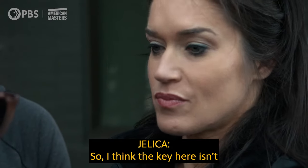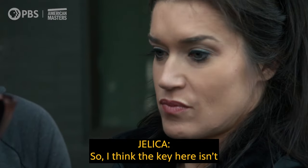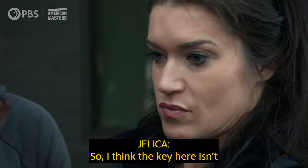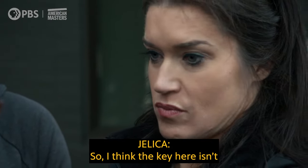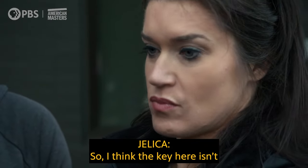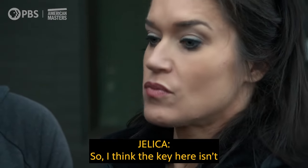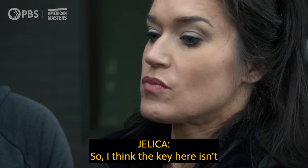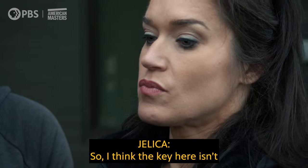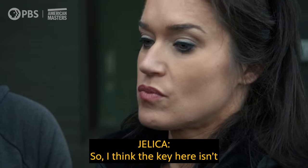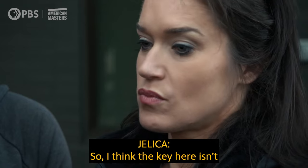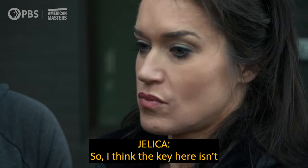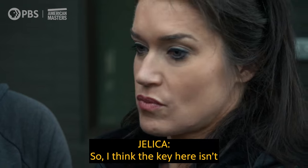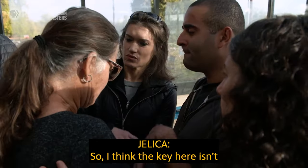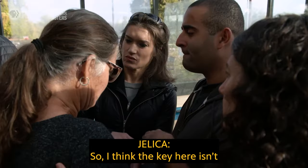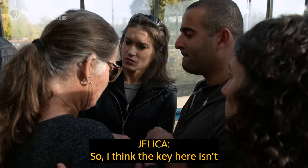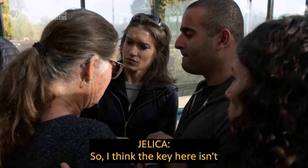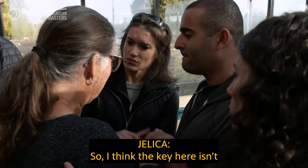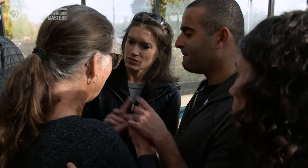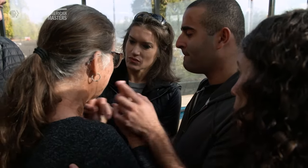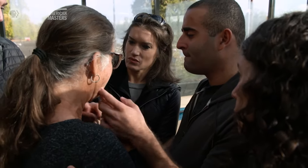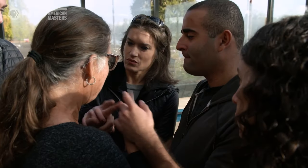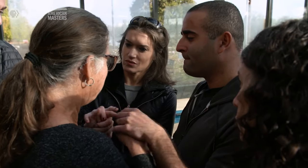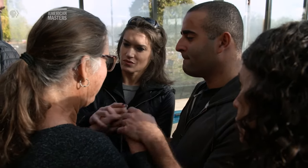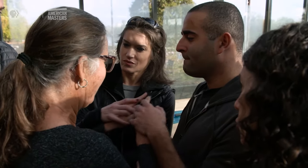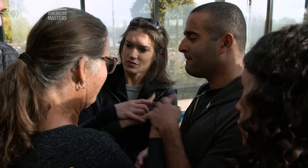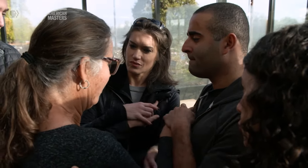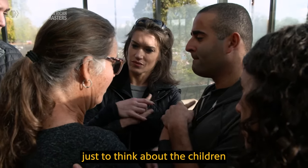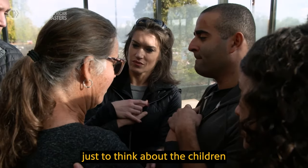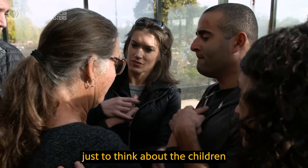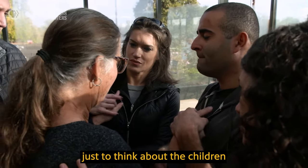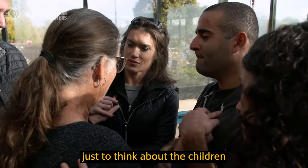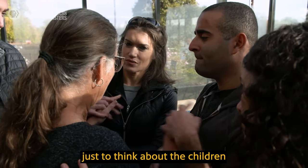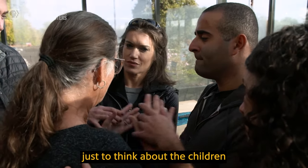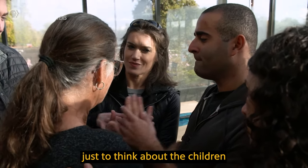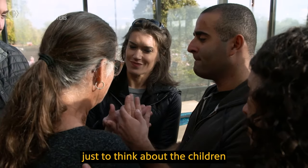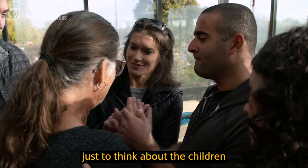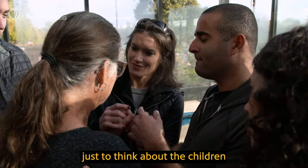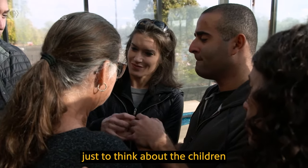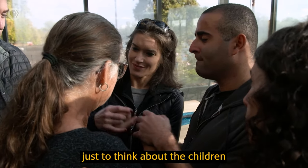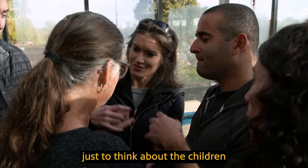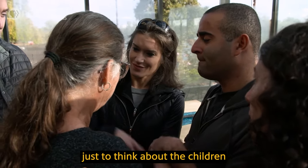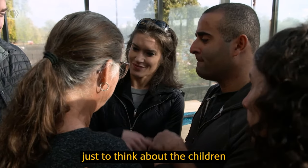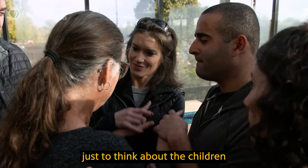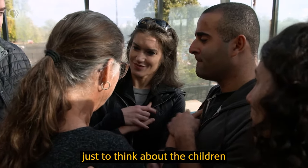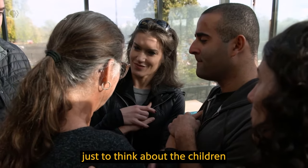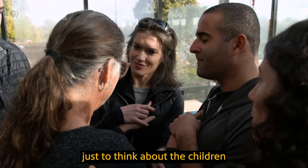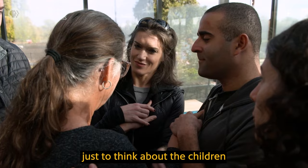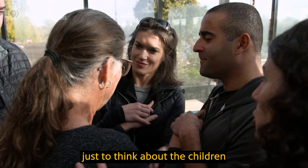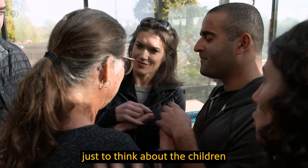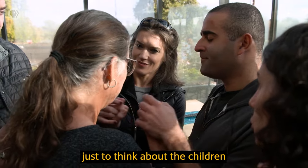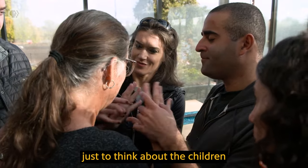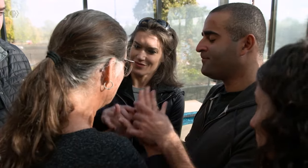So, I think the key here isn’t just to think about the children